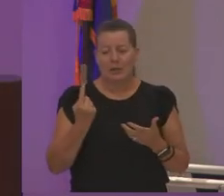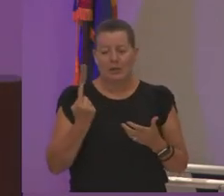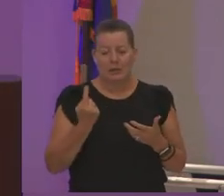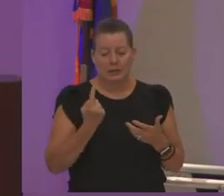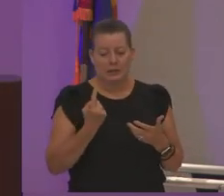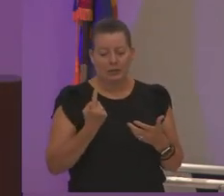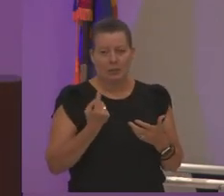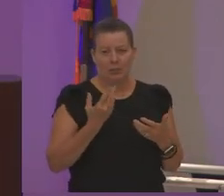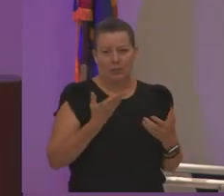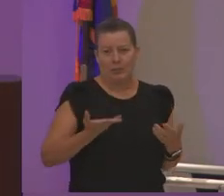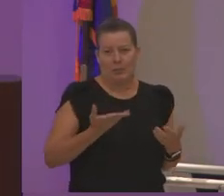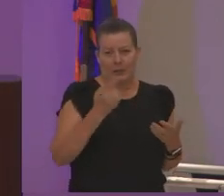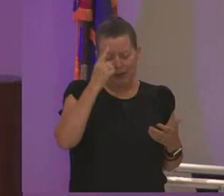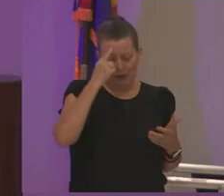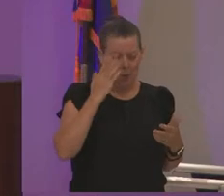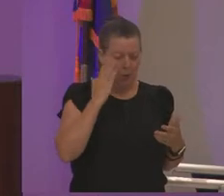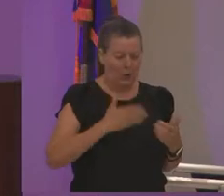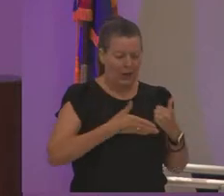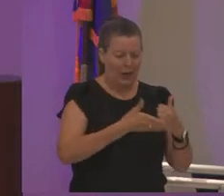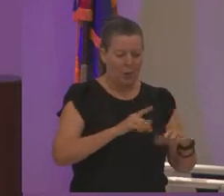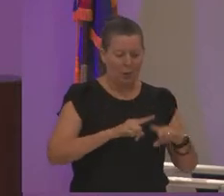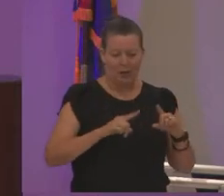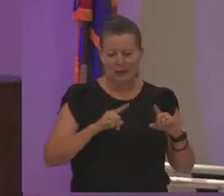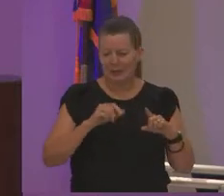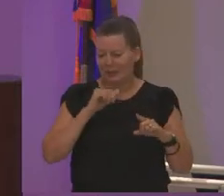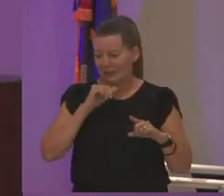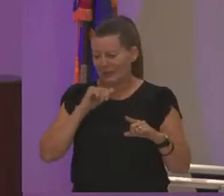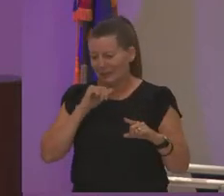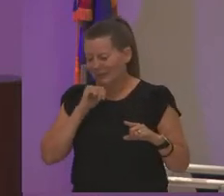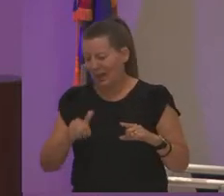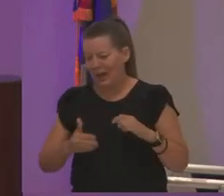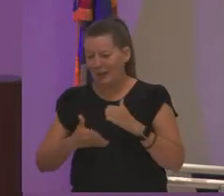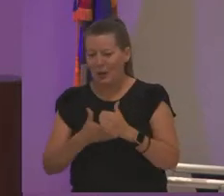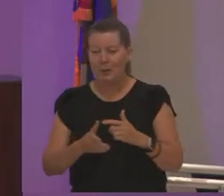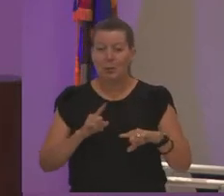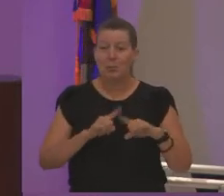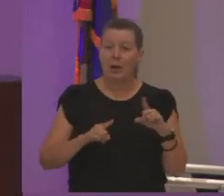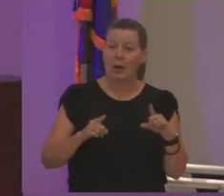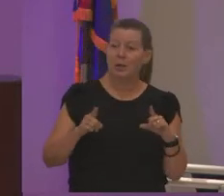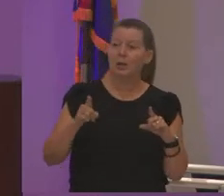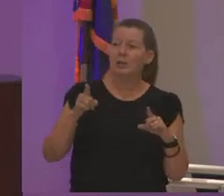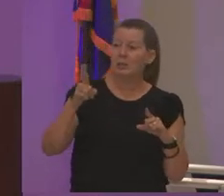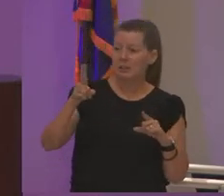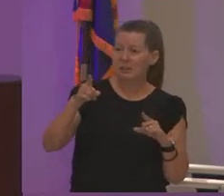students but he felt confident enough to be able to tell his president this is a problem madam